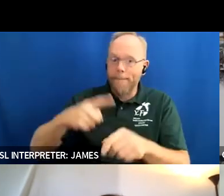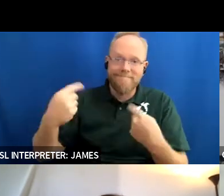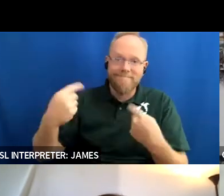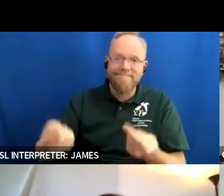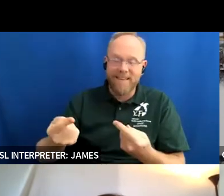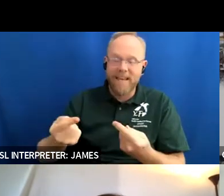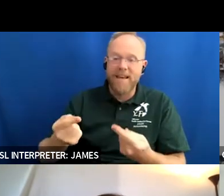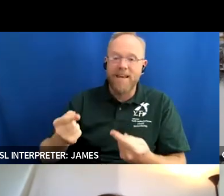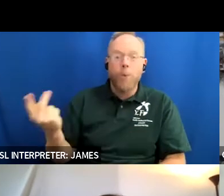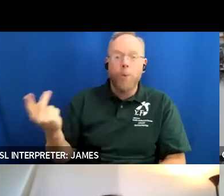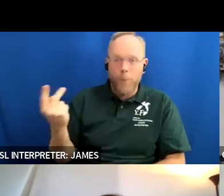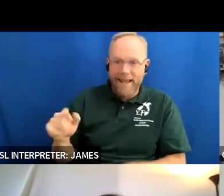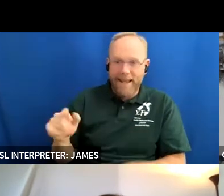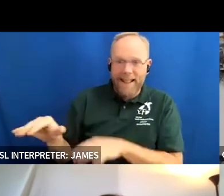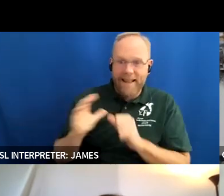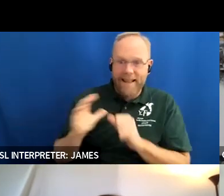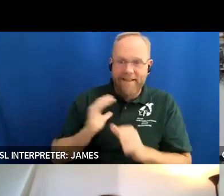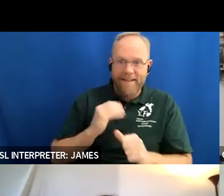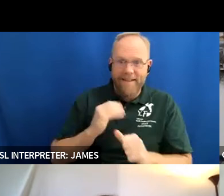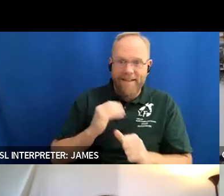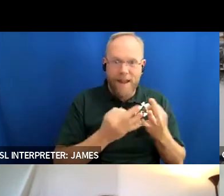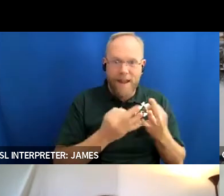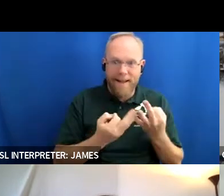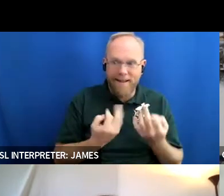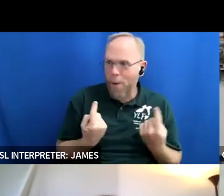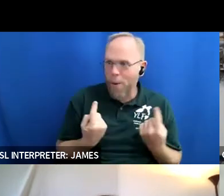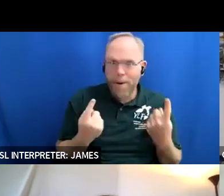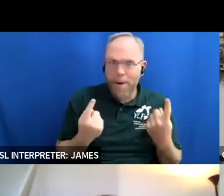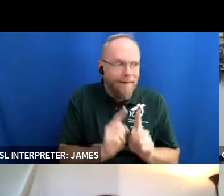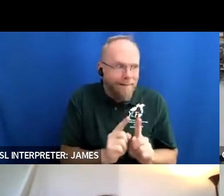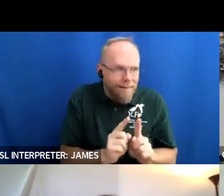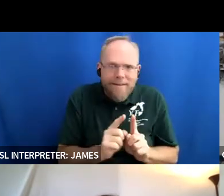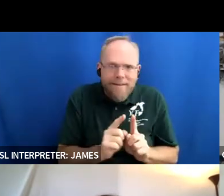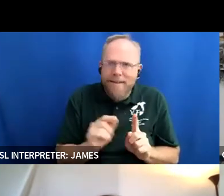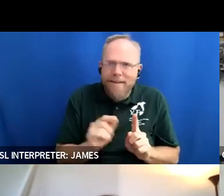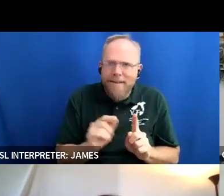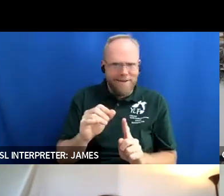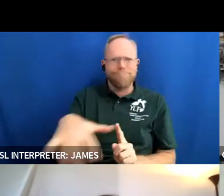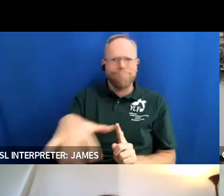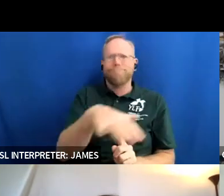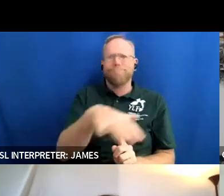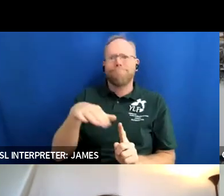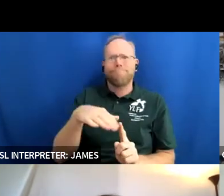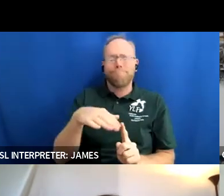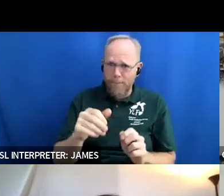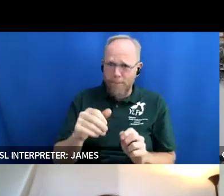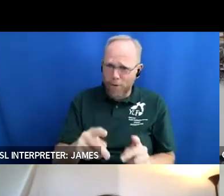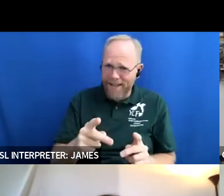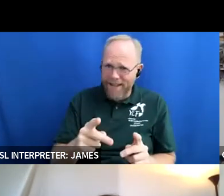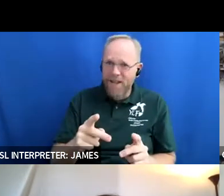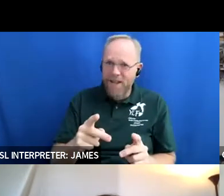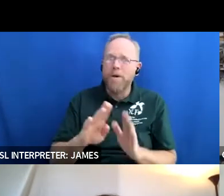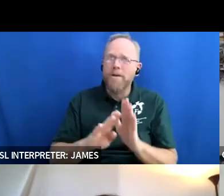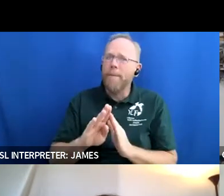and yeah in that dynamic we got to create just a really cool culture amongst ourselves and start to